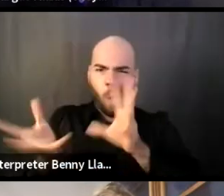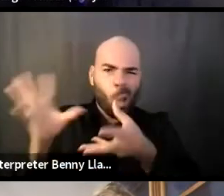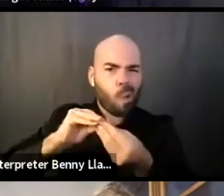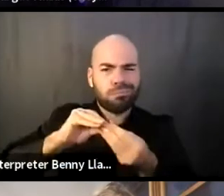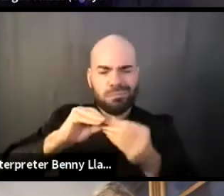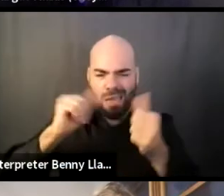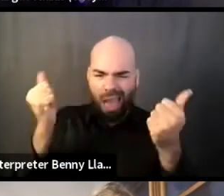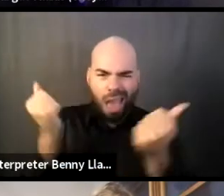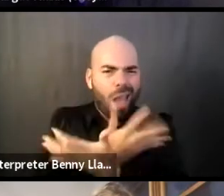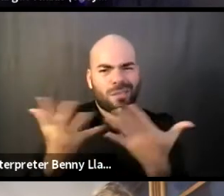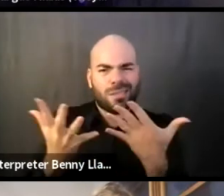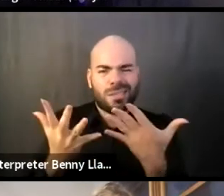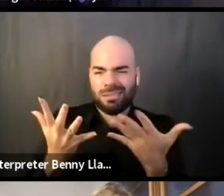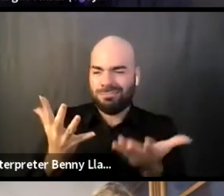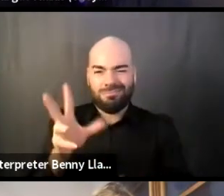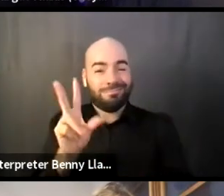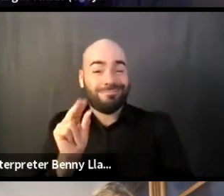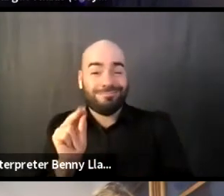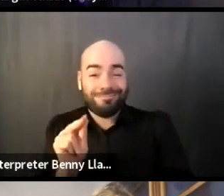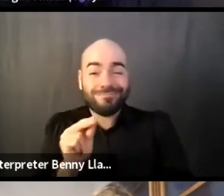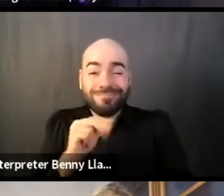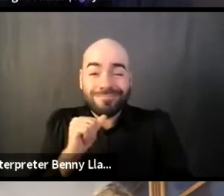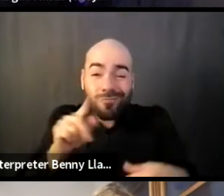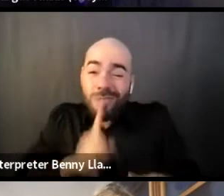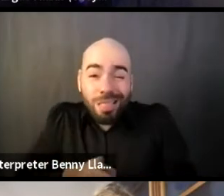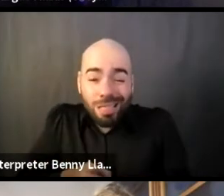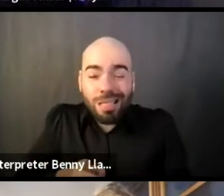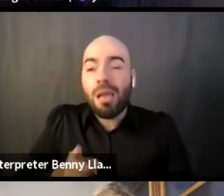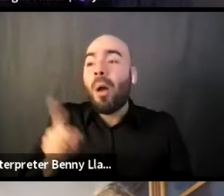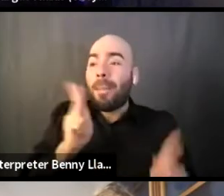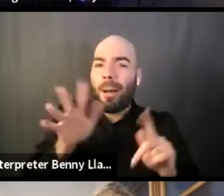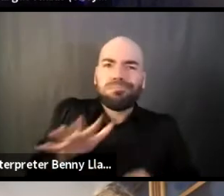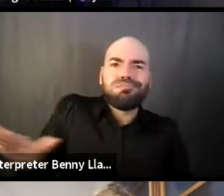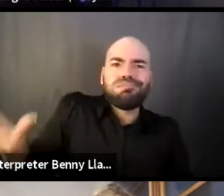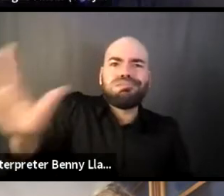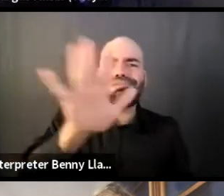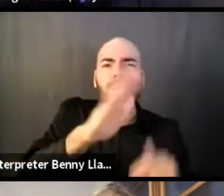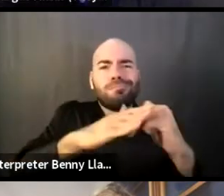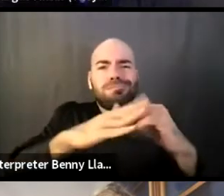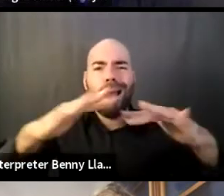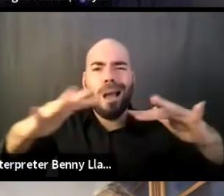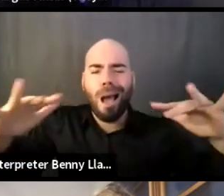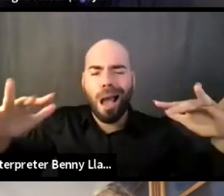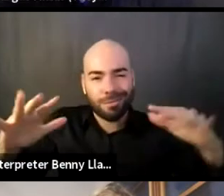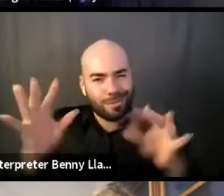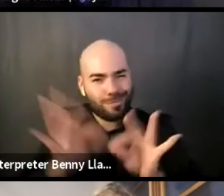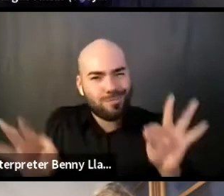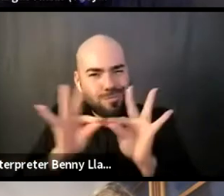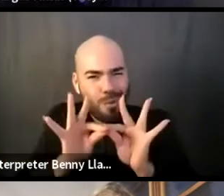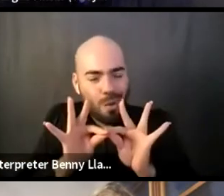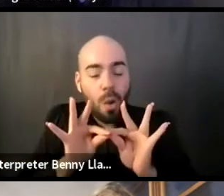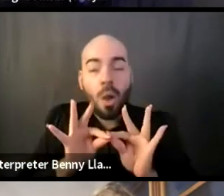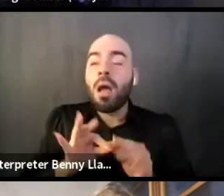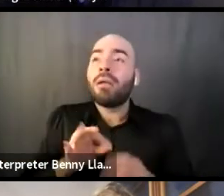from other experiences and walks of life? So like, honestly, it was less of like a point in time